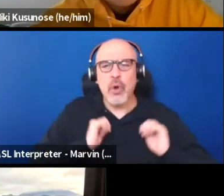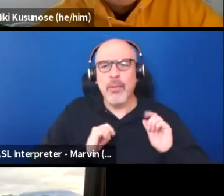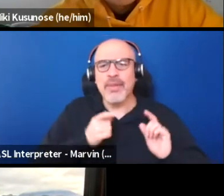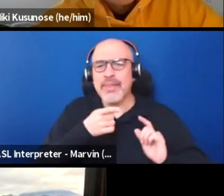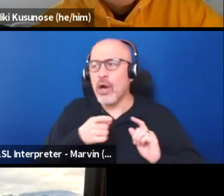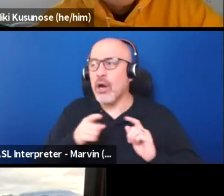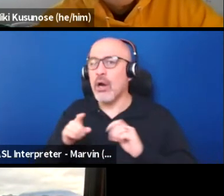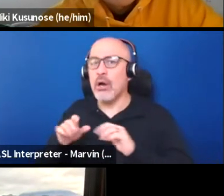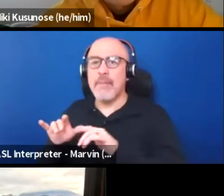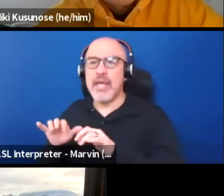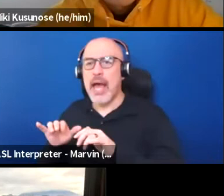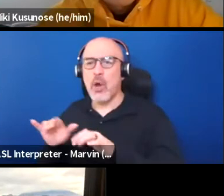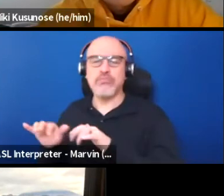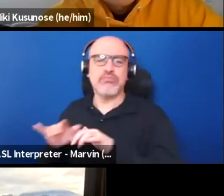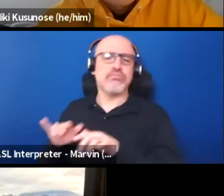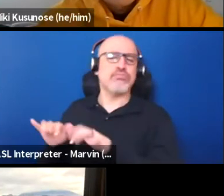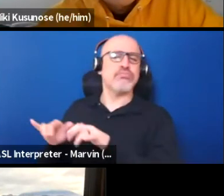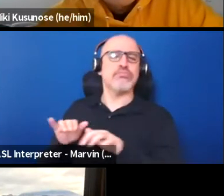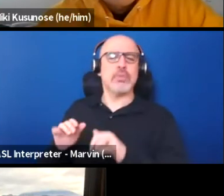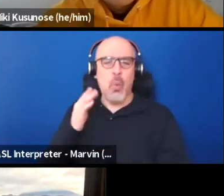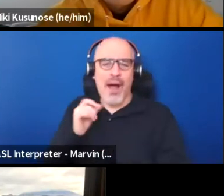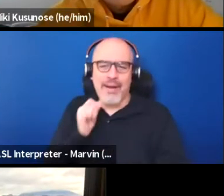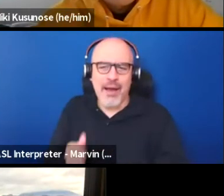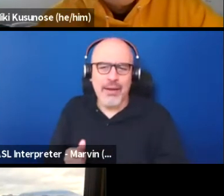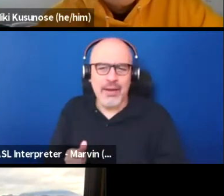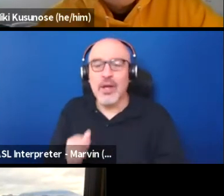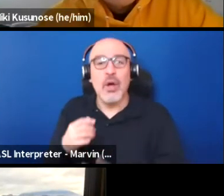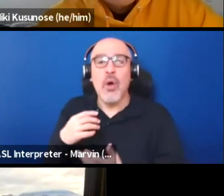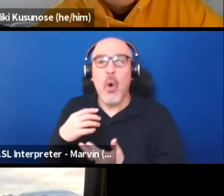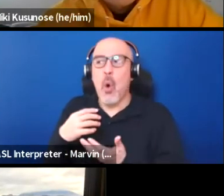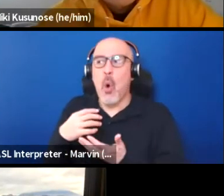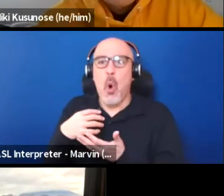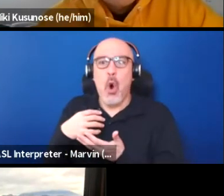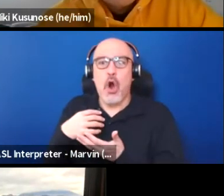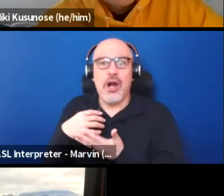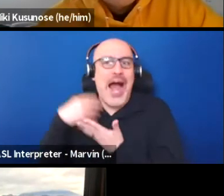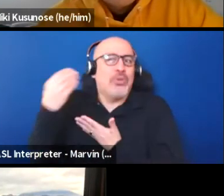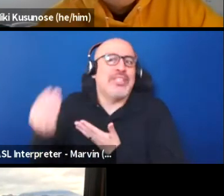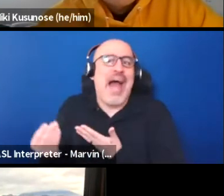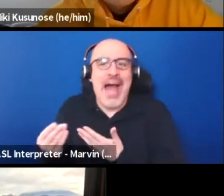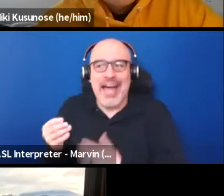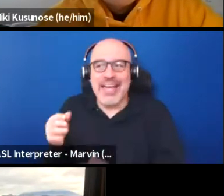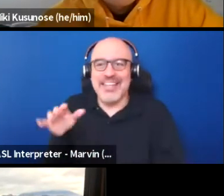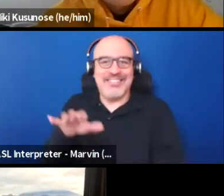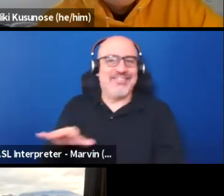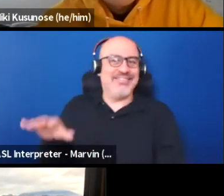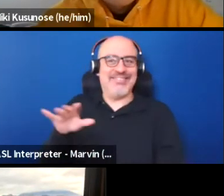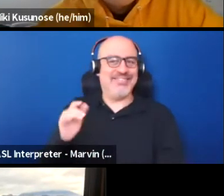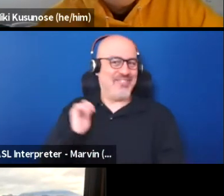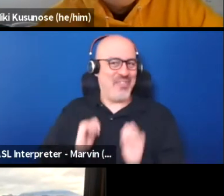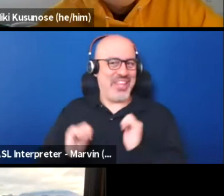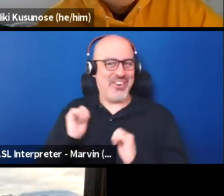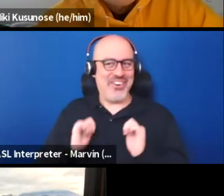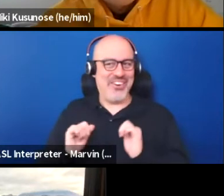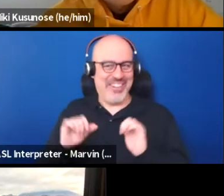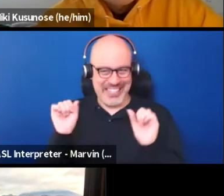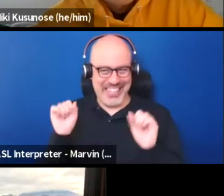and why can't performance happen outside of that stage as well that can also be considered theater. Yeah.